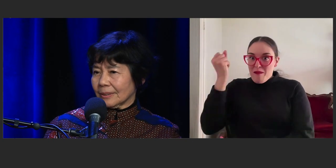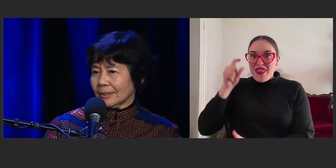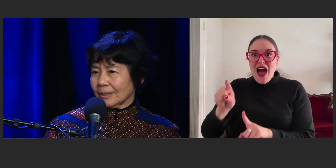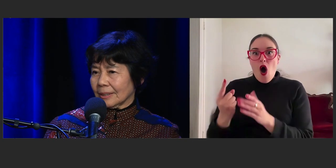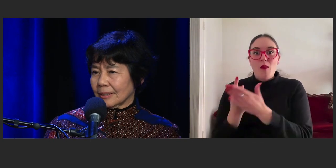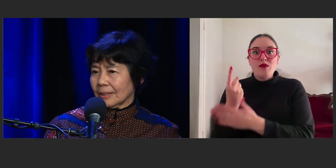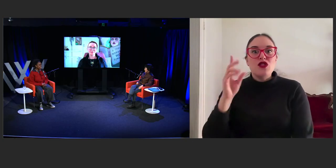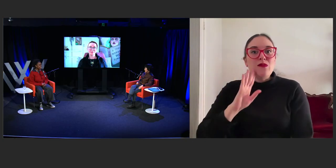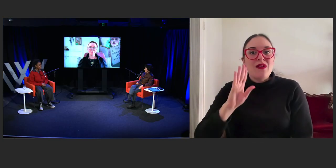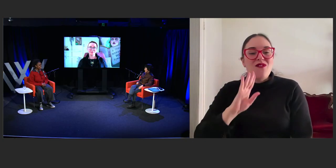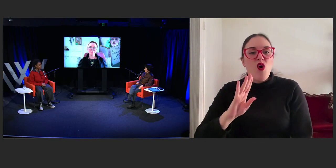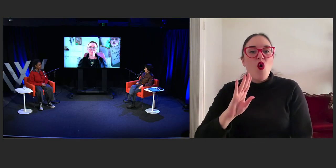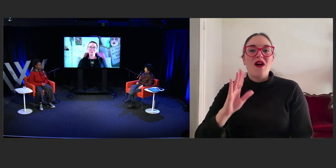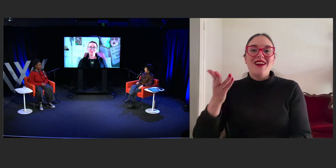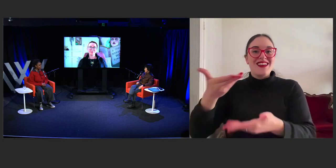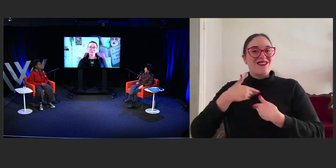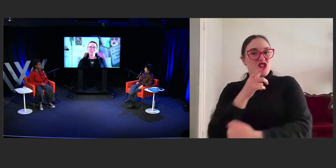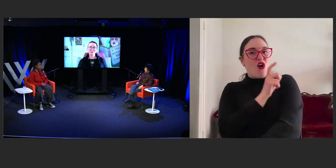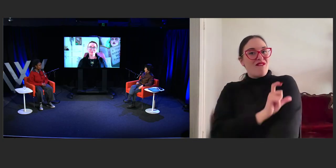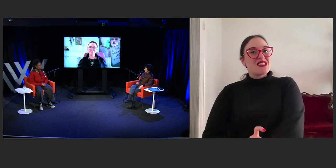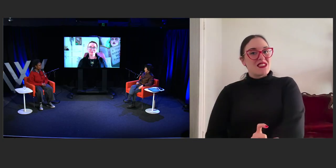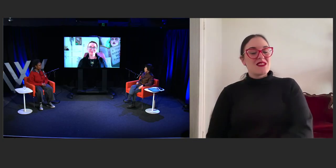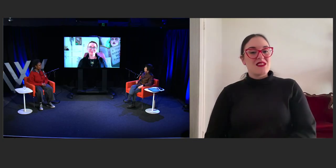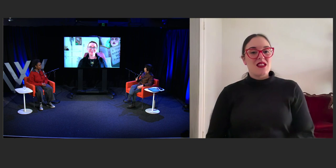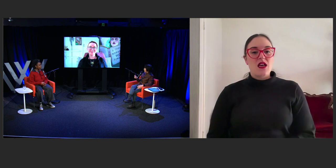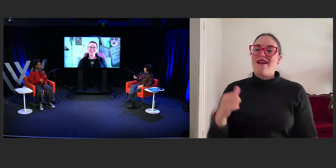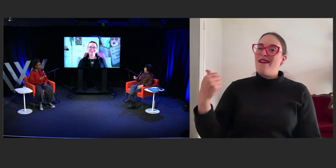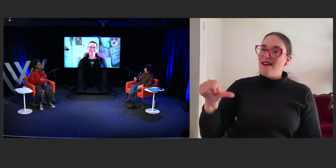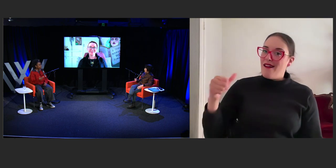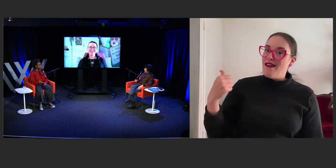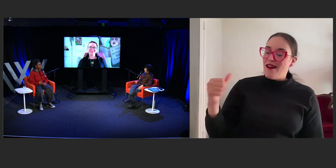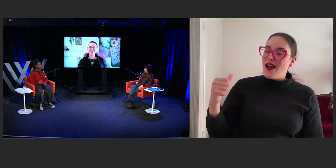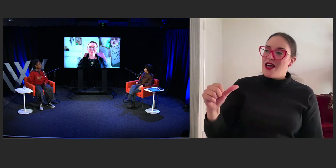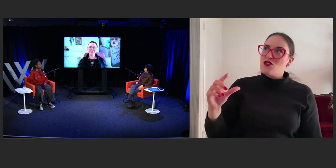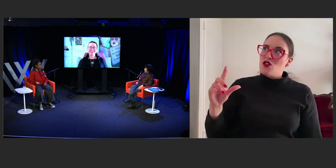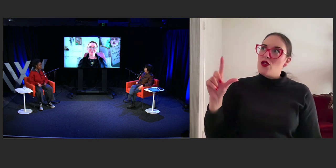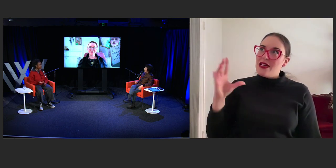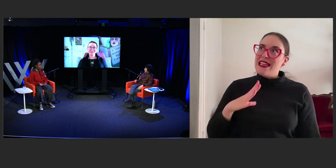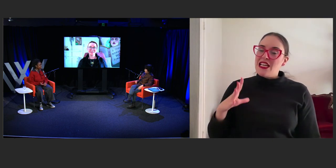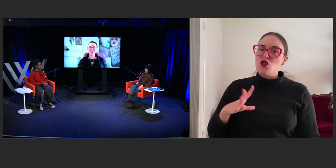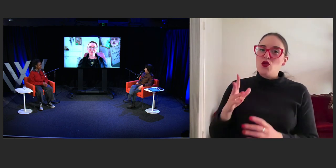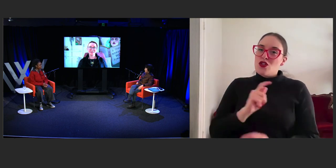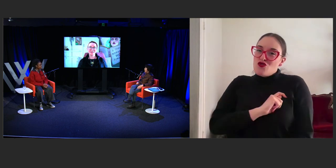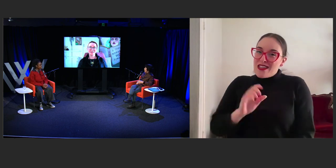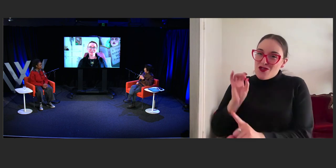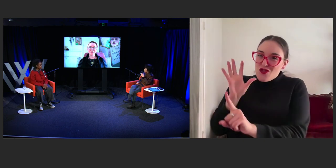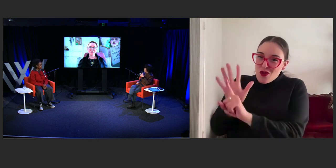So, kind of that idea of trusting yourself and putting yourself out there, so you can build that trust in yourself. Absolutely.